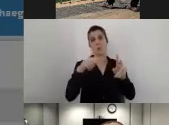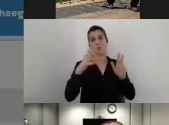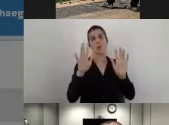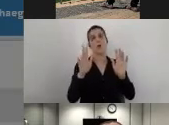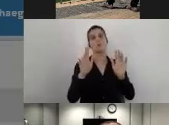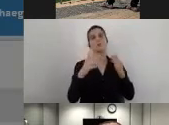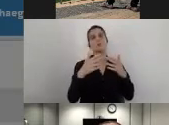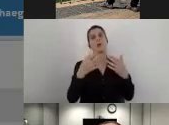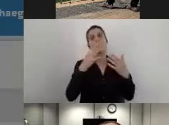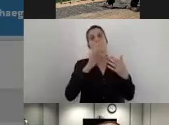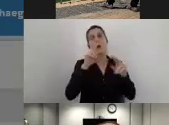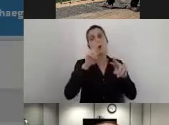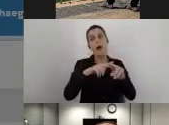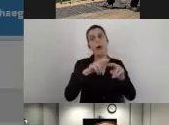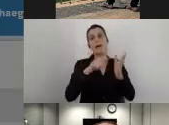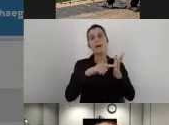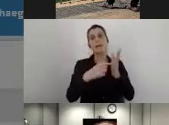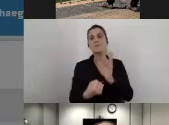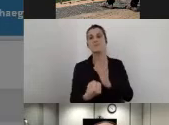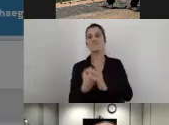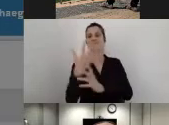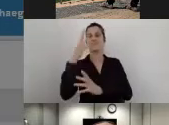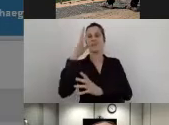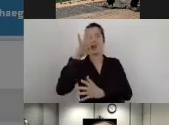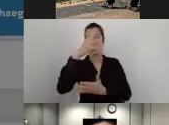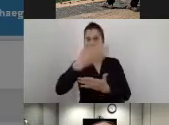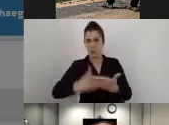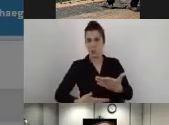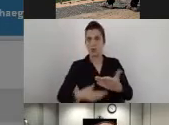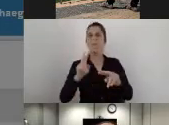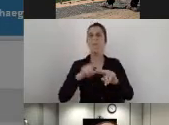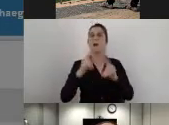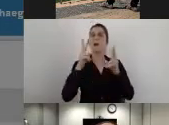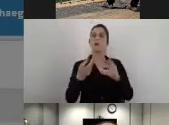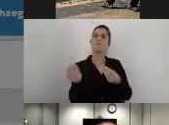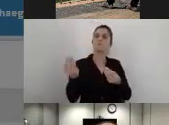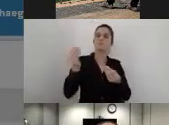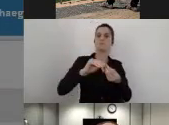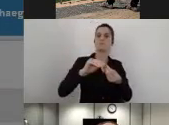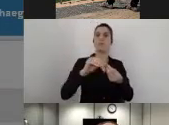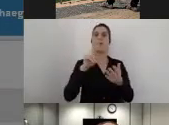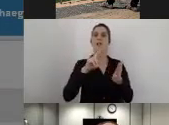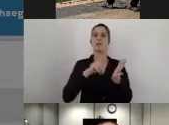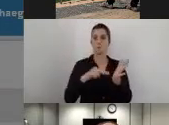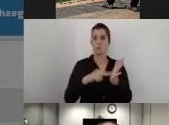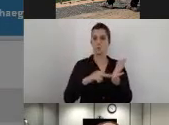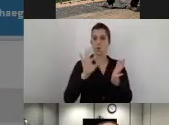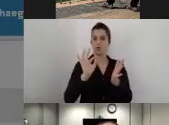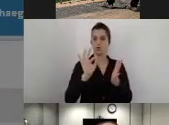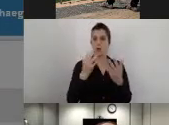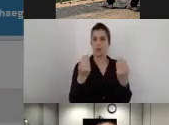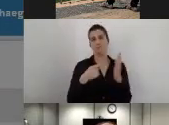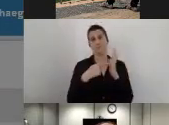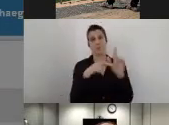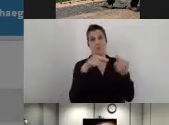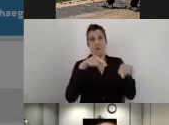Finally, I can add a picture of this accessibility component. In this example, it would make sense, for example,